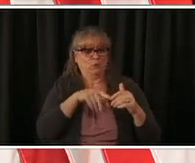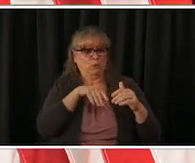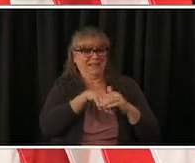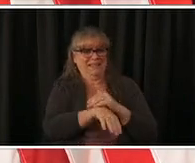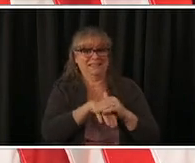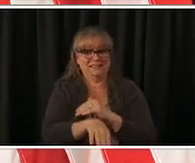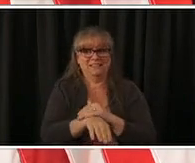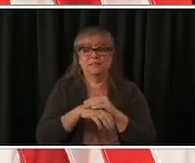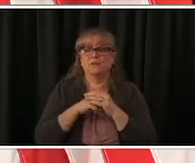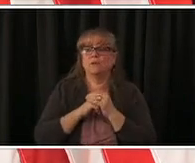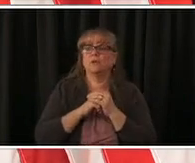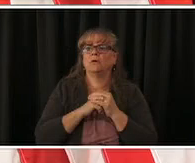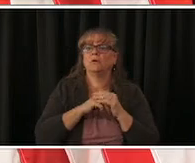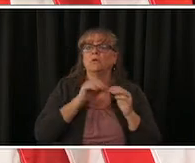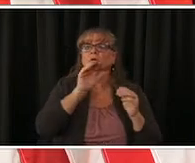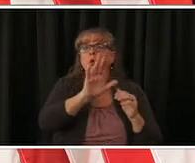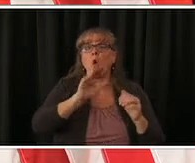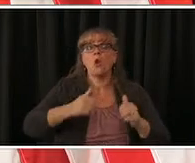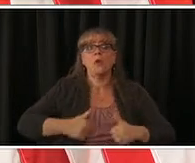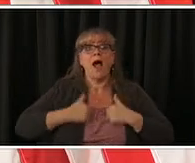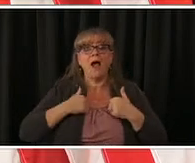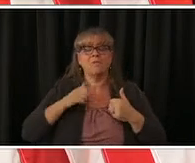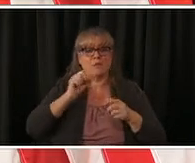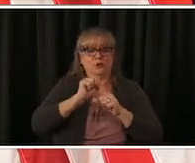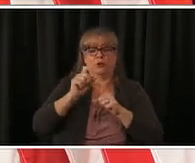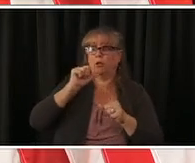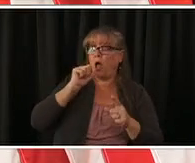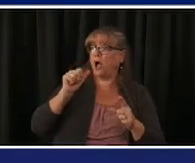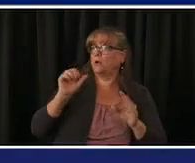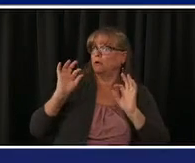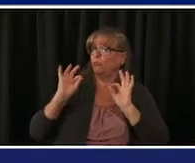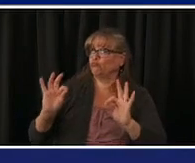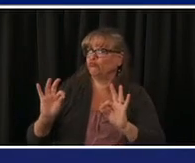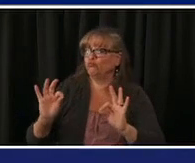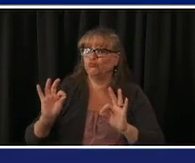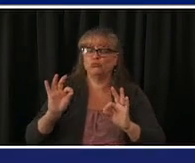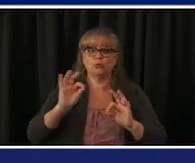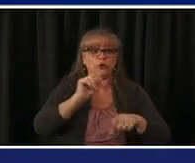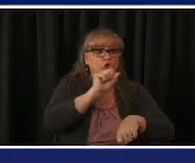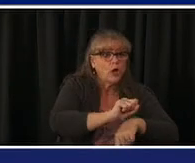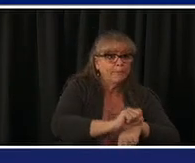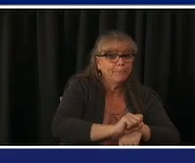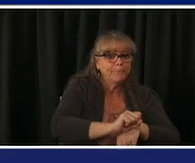you're working if you have two jobs if you have a kid at home and mobile clinics are going to be an